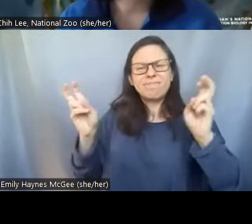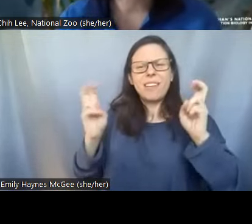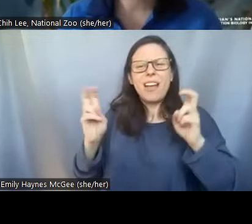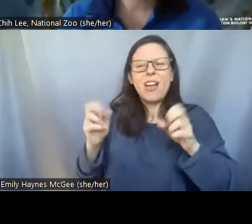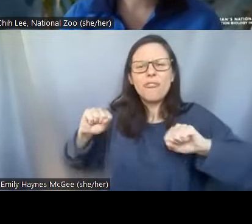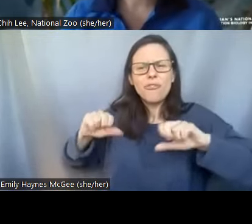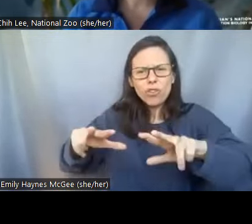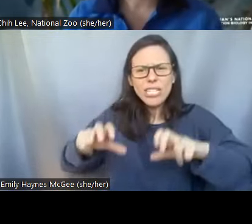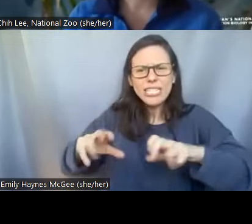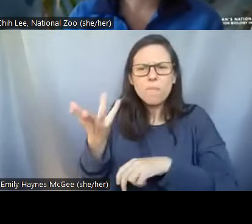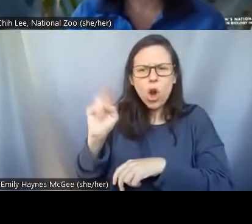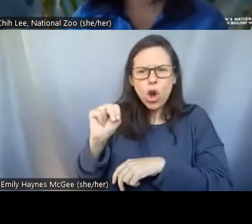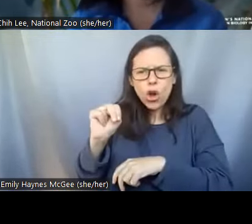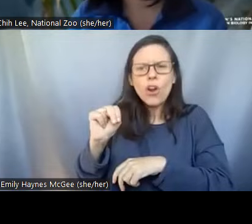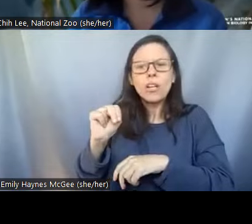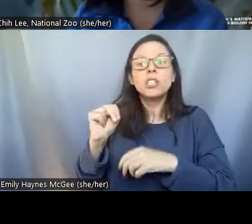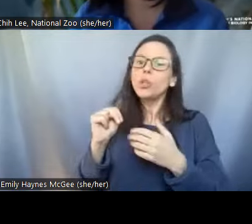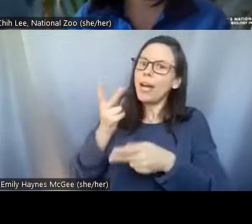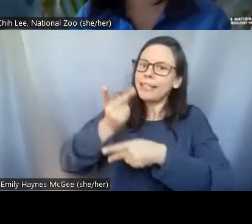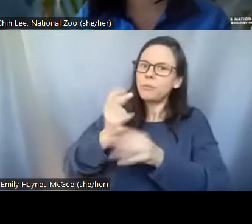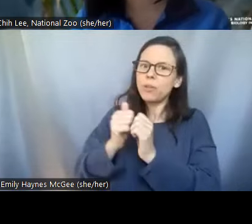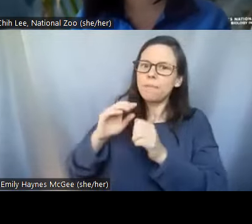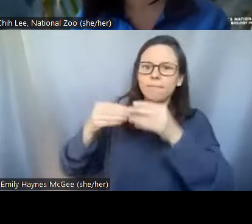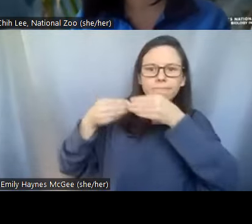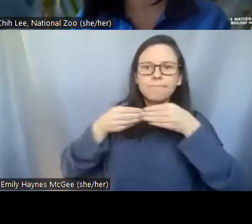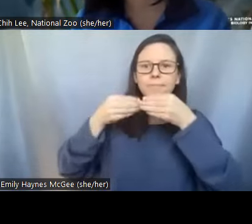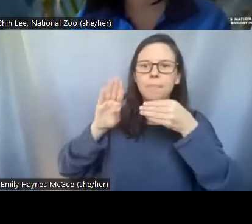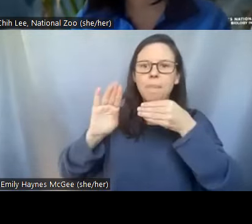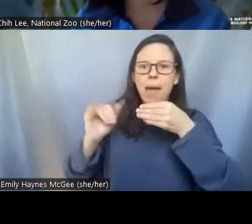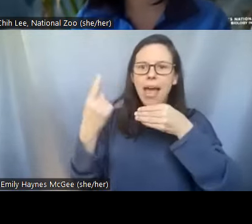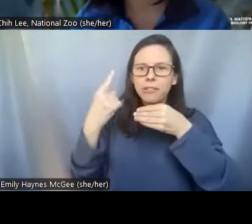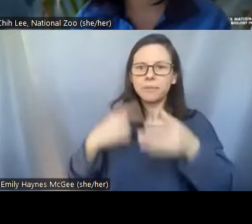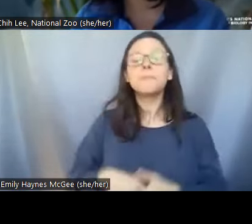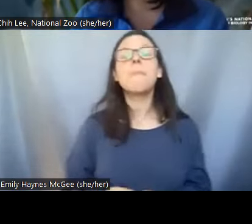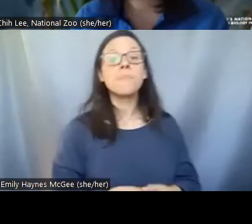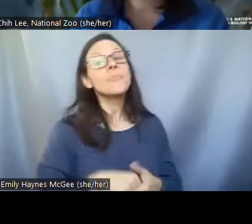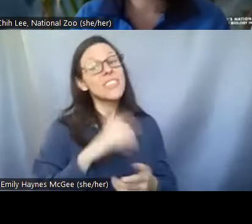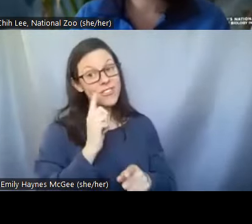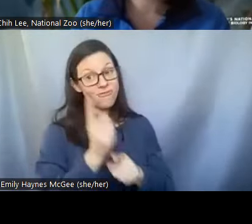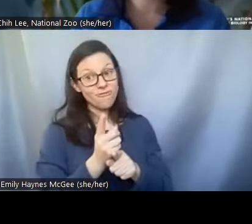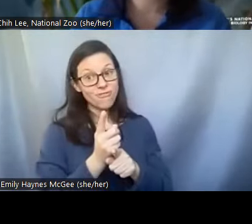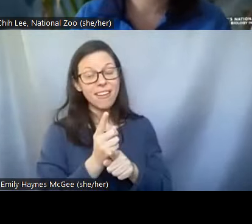yeah when you put things in freezer they actually turn into ice and ice is very damaging to cells.